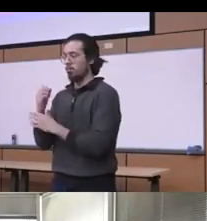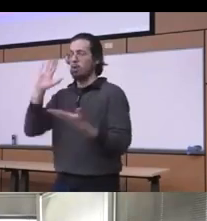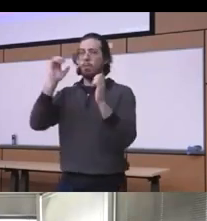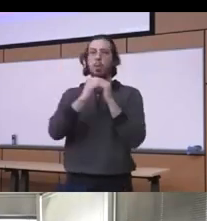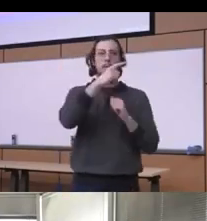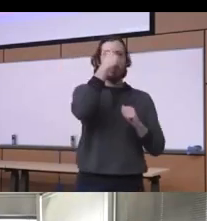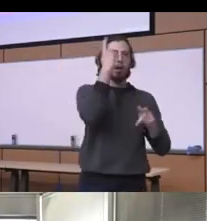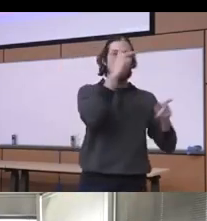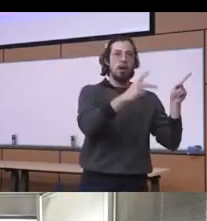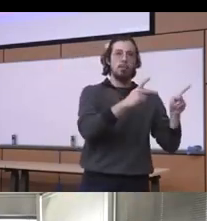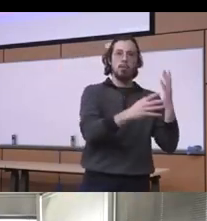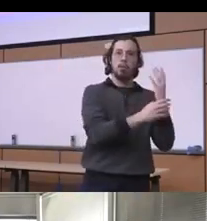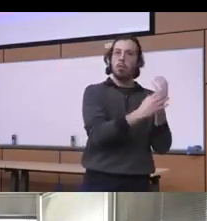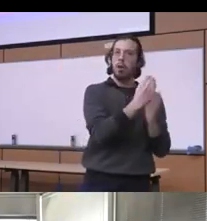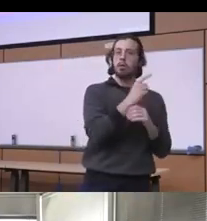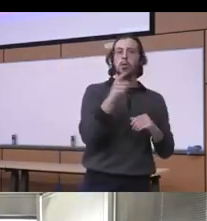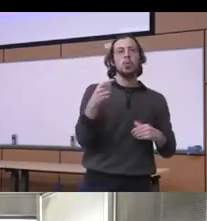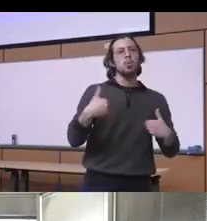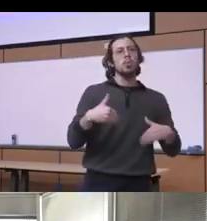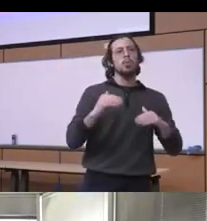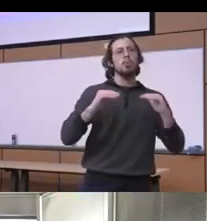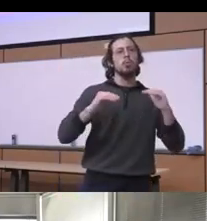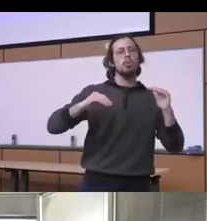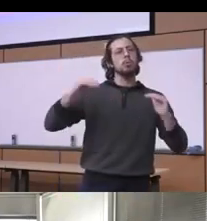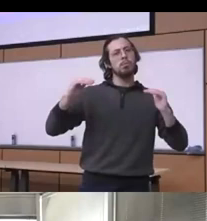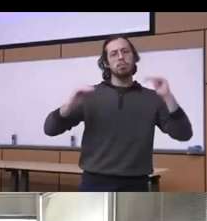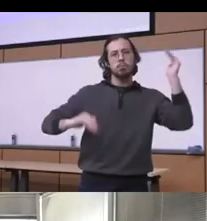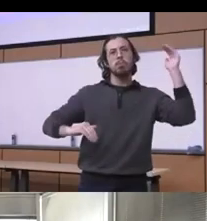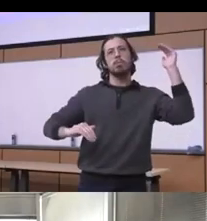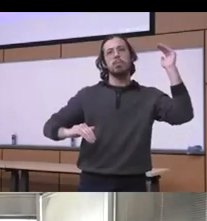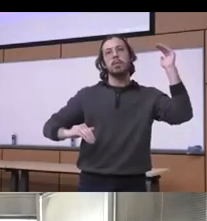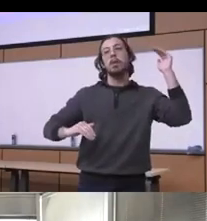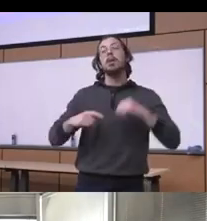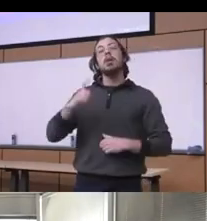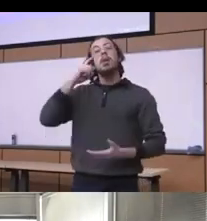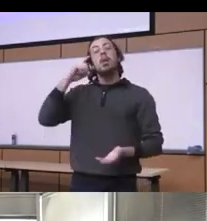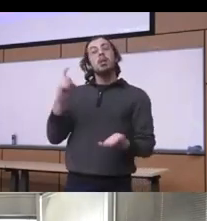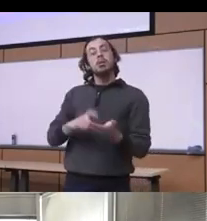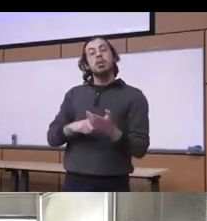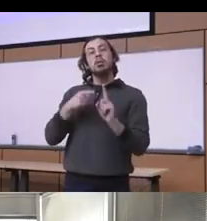uh you know one of the things that uh as you know very well that the cannabis use